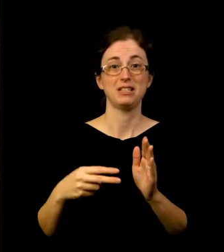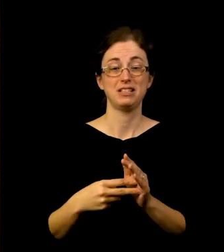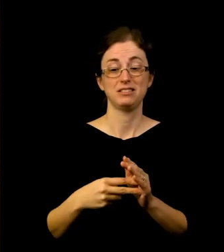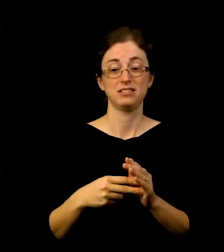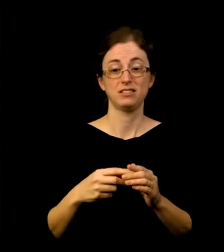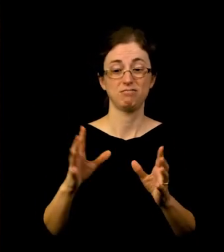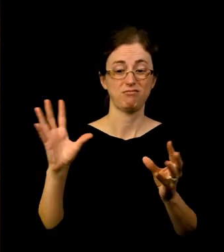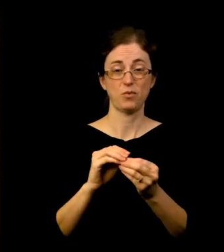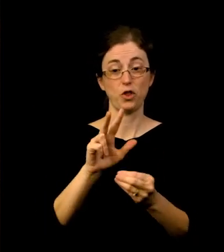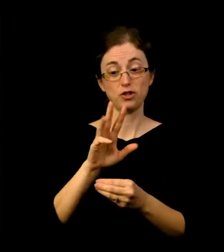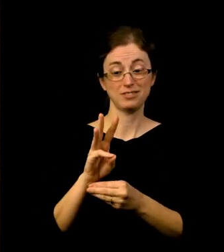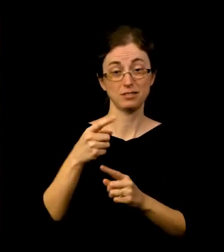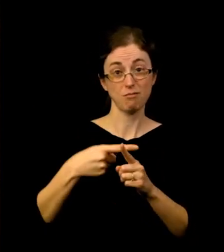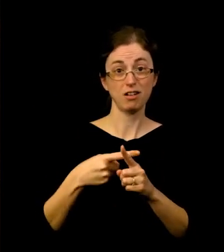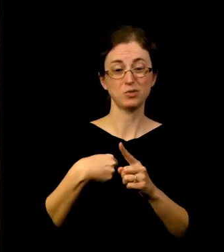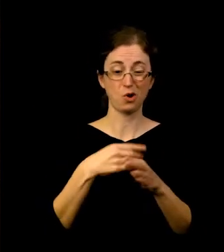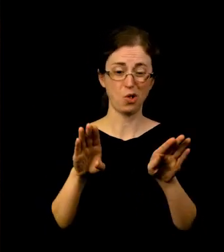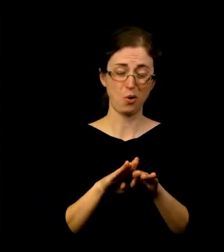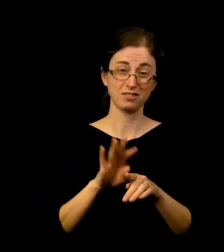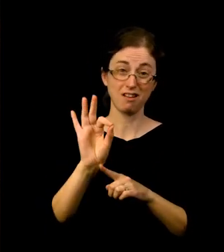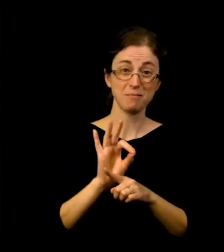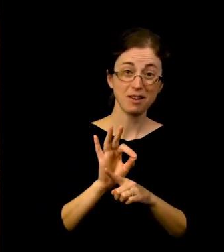and operating with significant capacity restrictions for another 12.